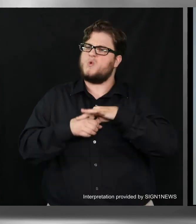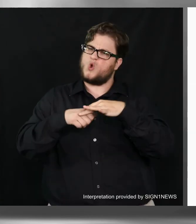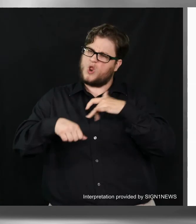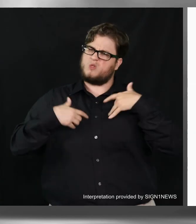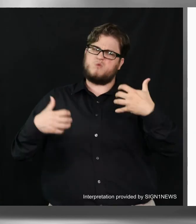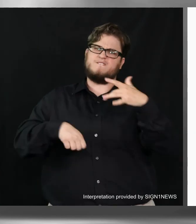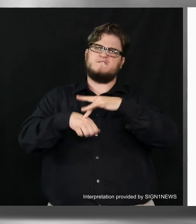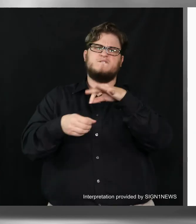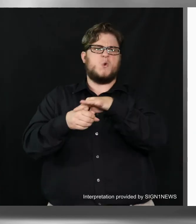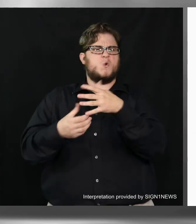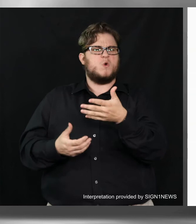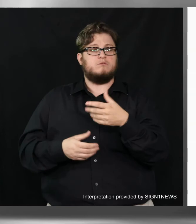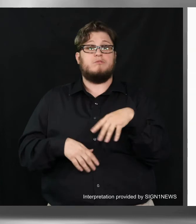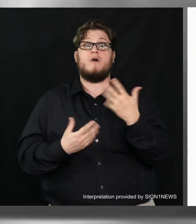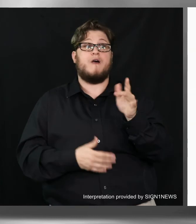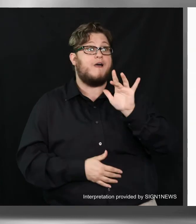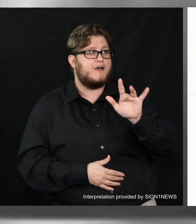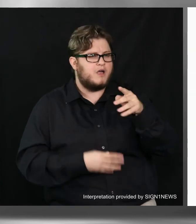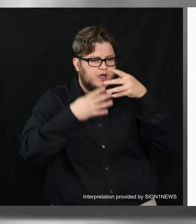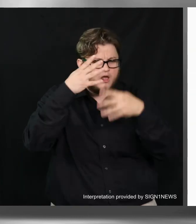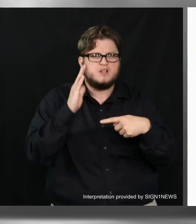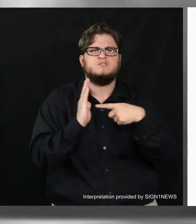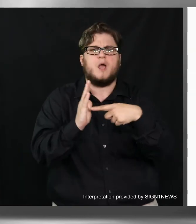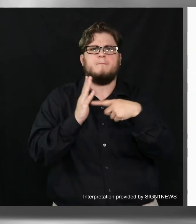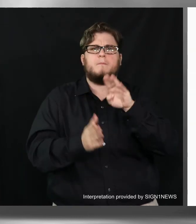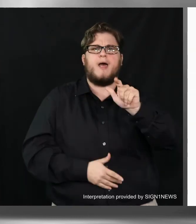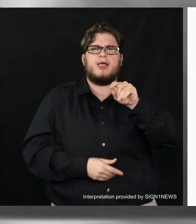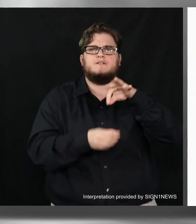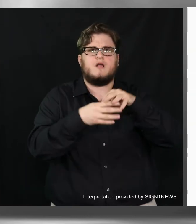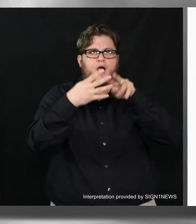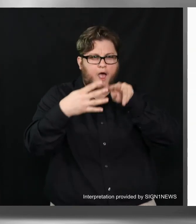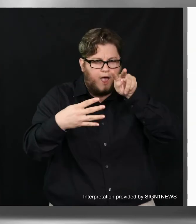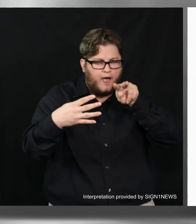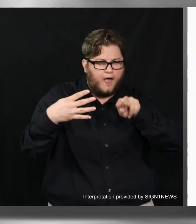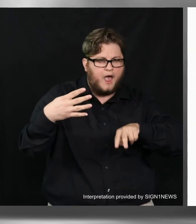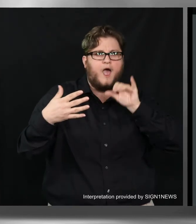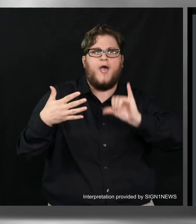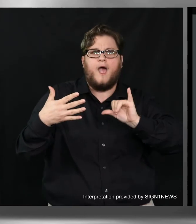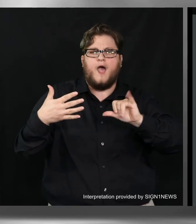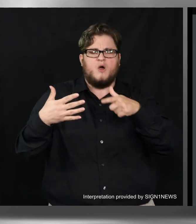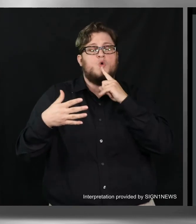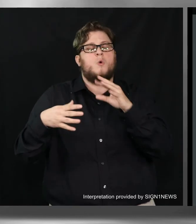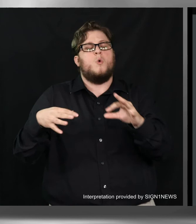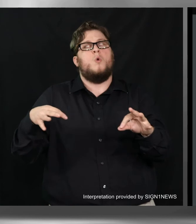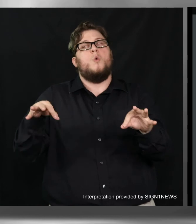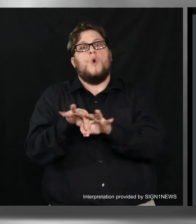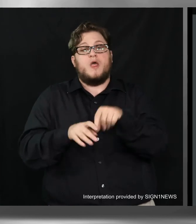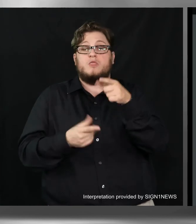and a link to view a sample ballot like the one you'll use to vote. Sample ballot is worth finding and you can print it out.